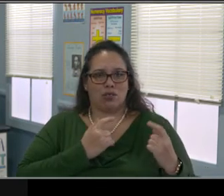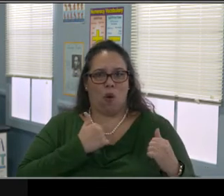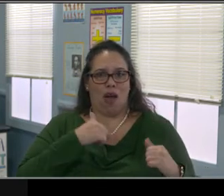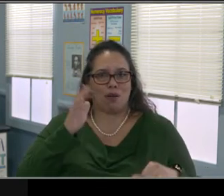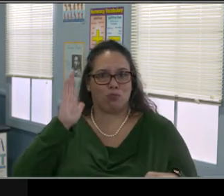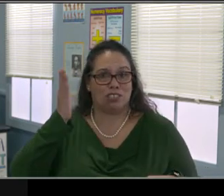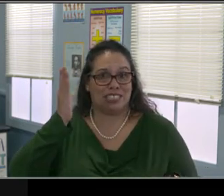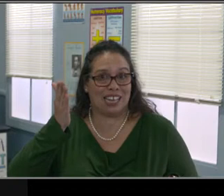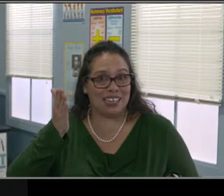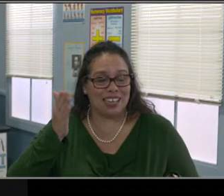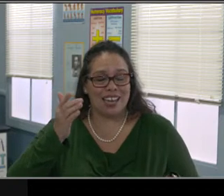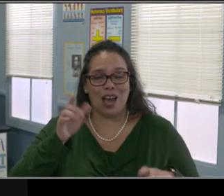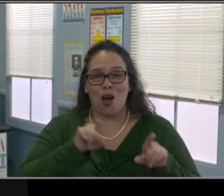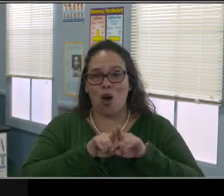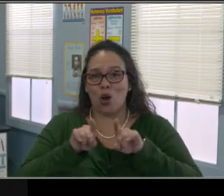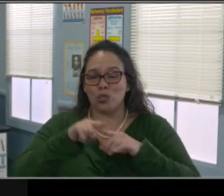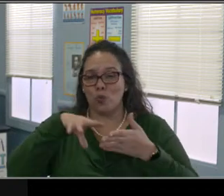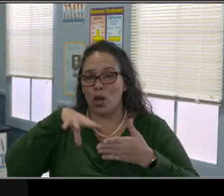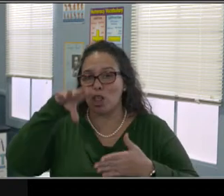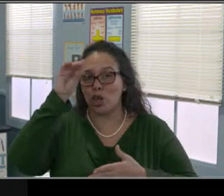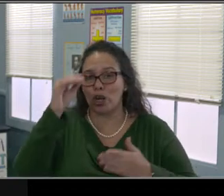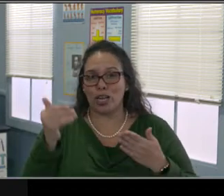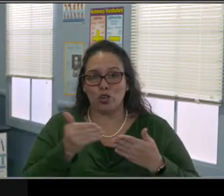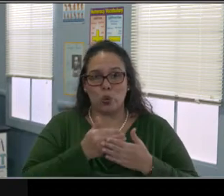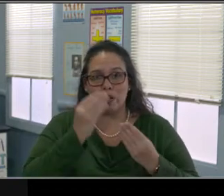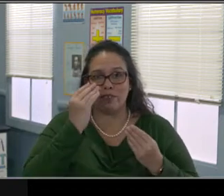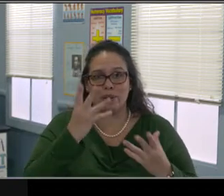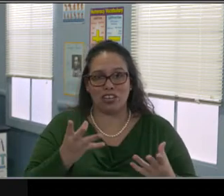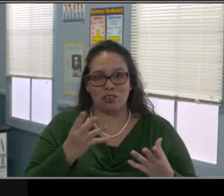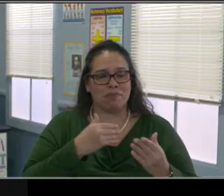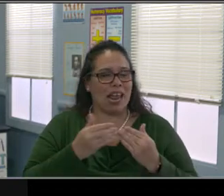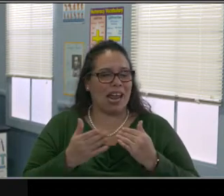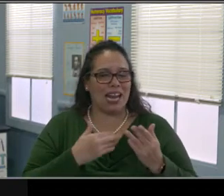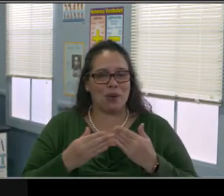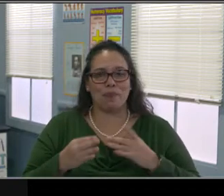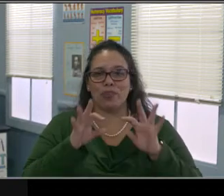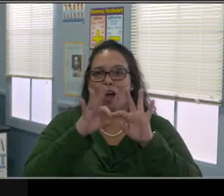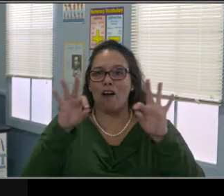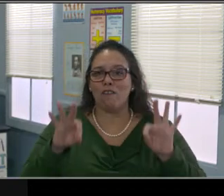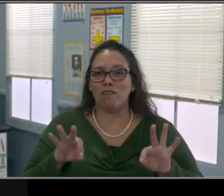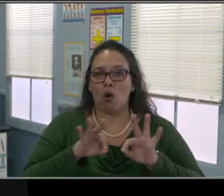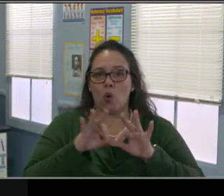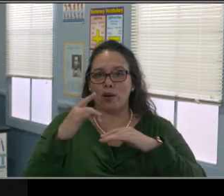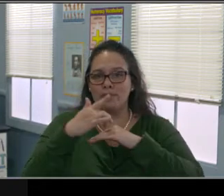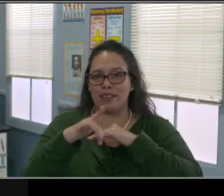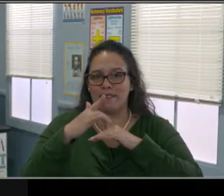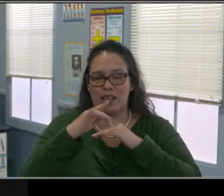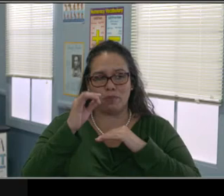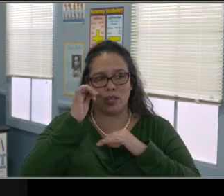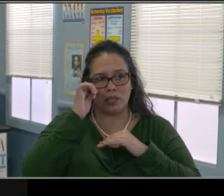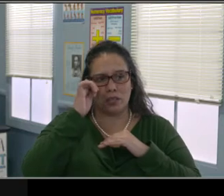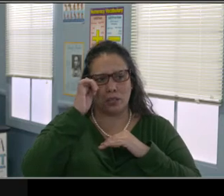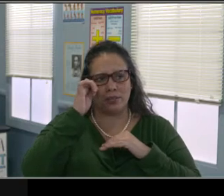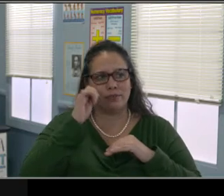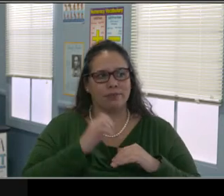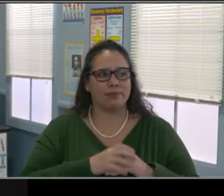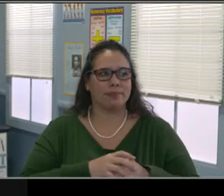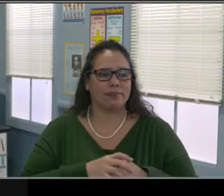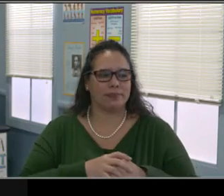a Sec did special education and schools and the way things were being done or what the parents expected in general